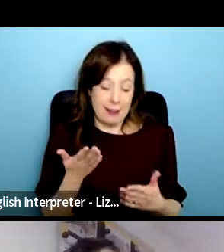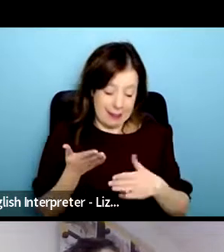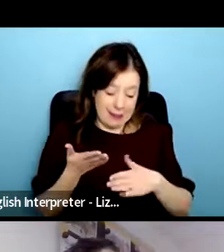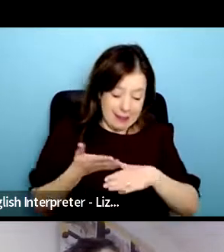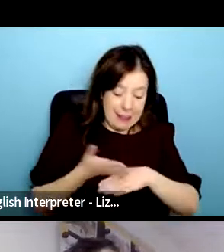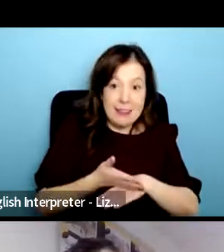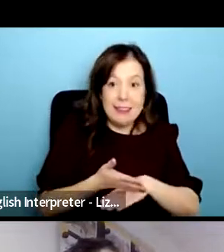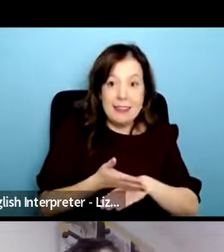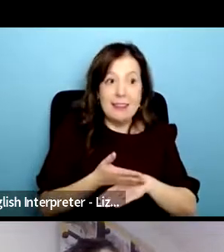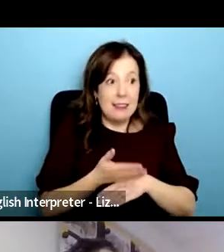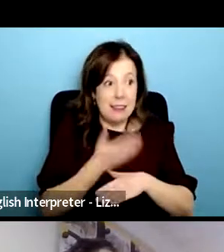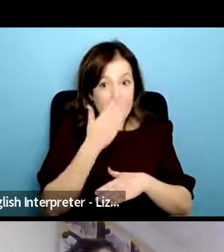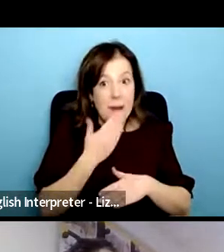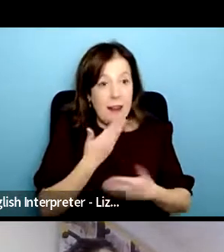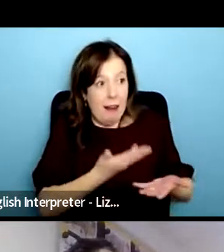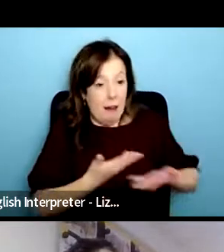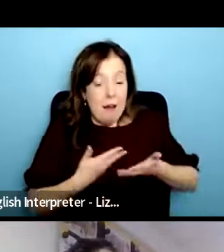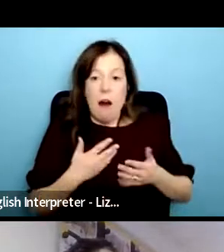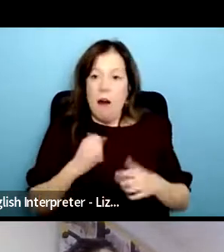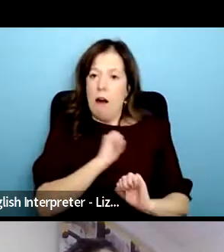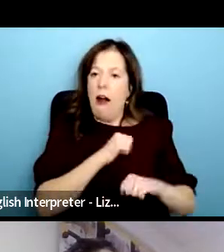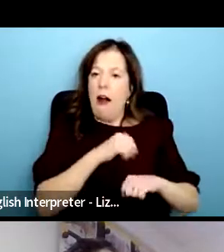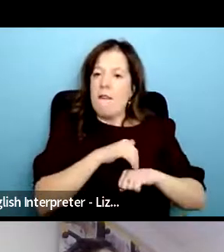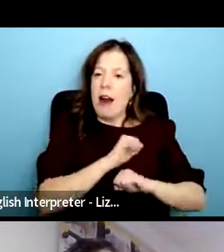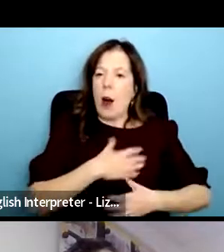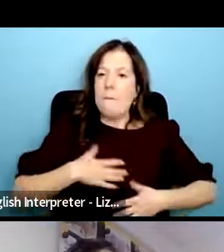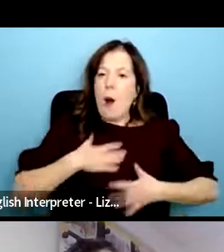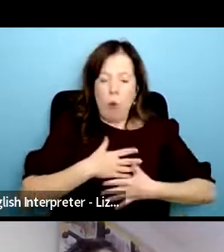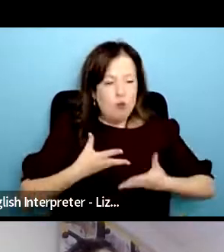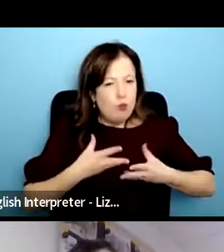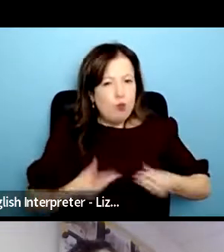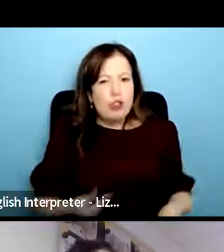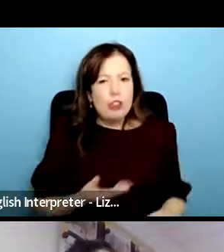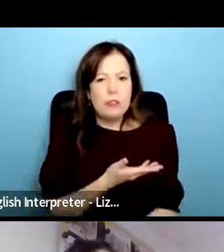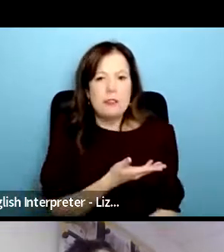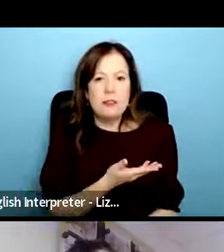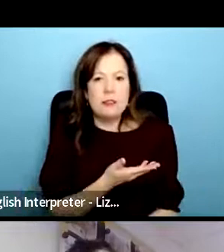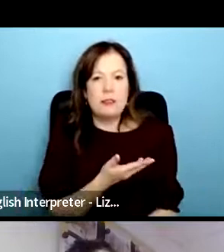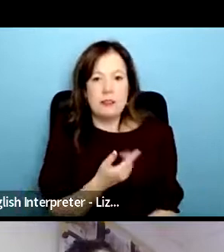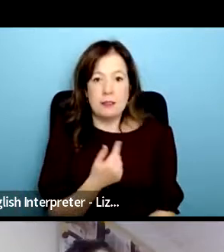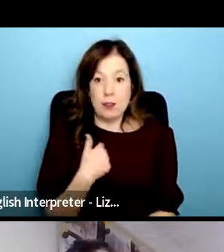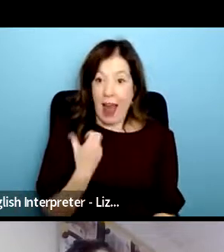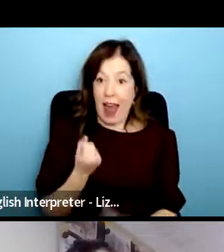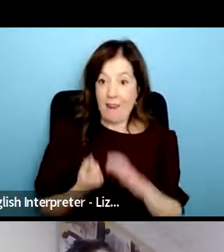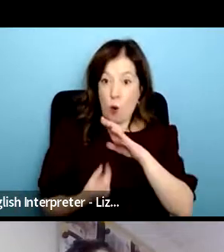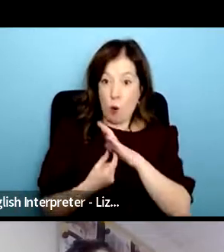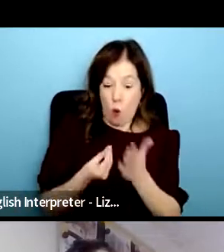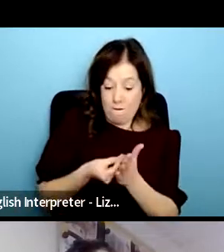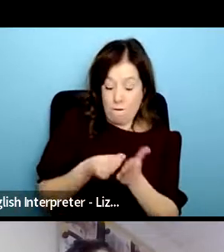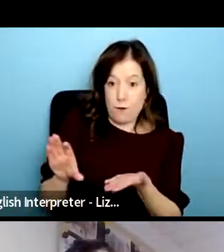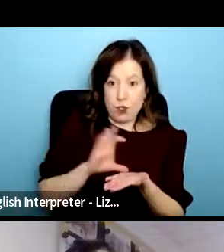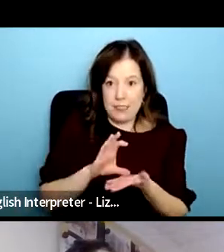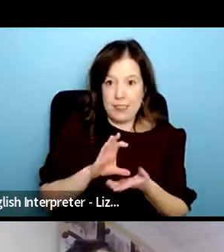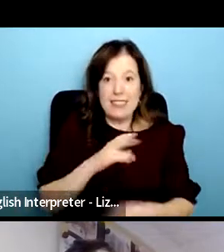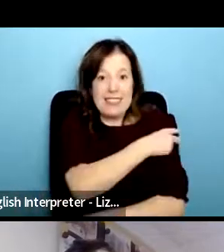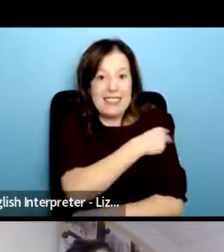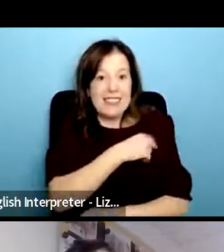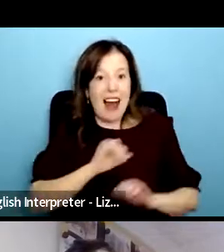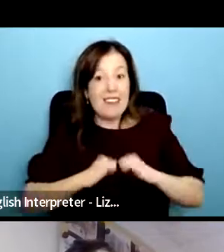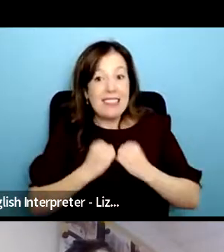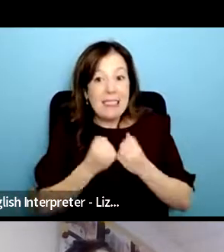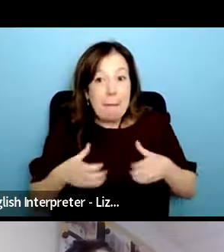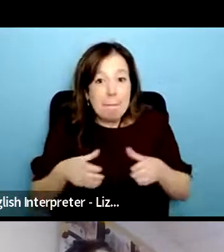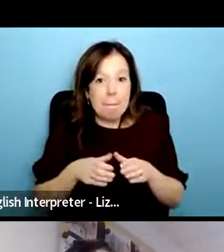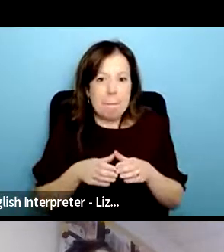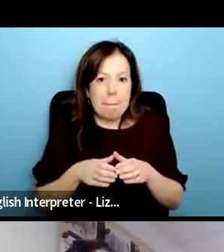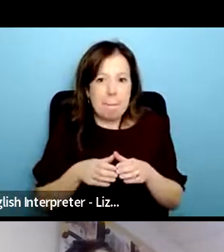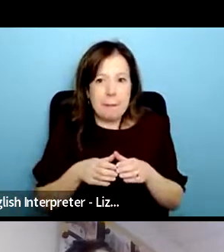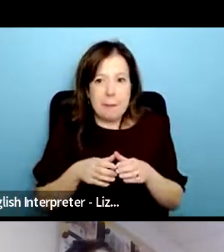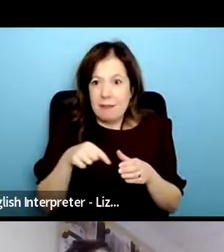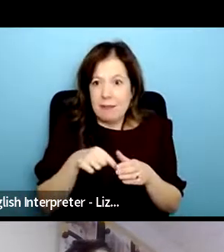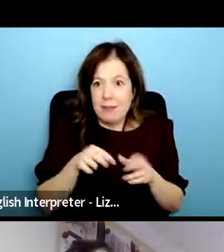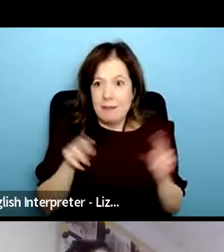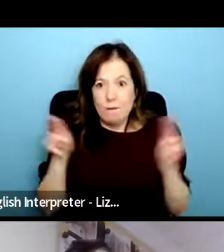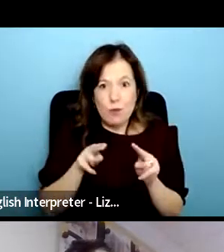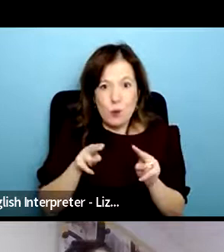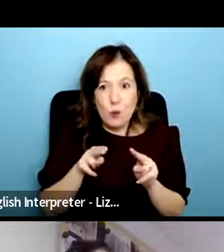key so we have the core funding for a staff team but the staff team is is very small so there's um